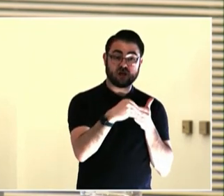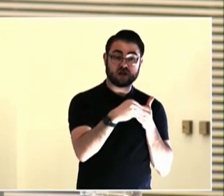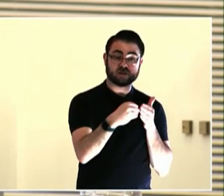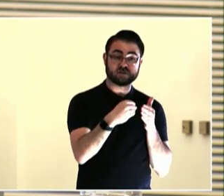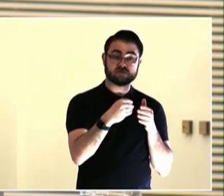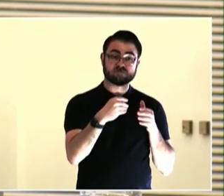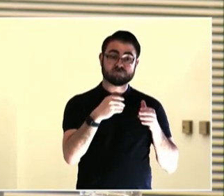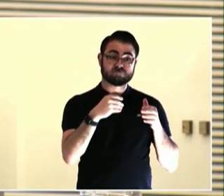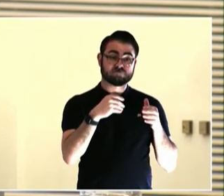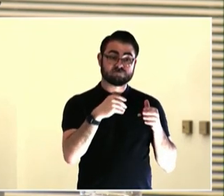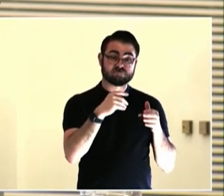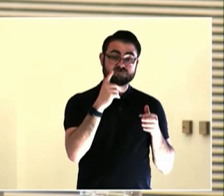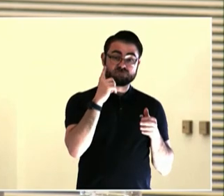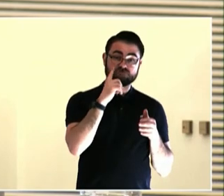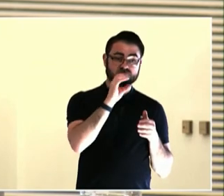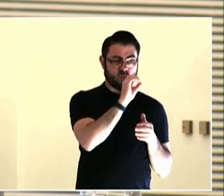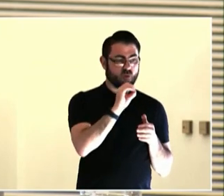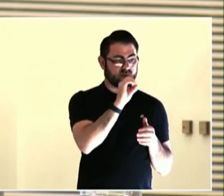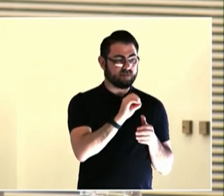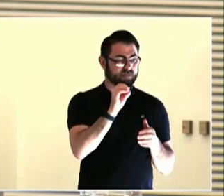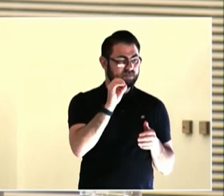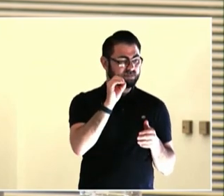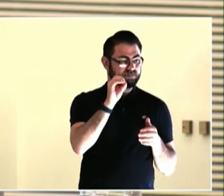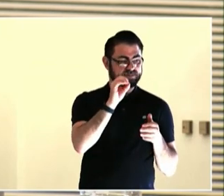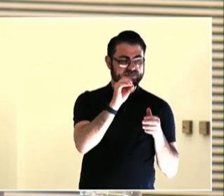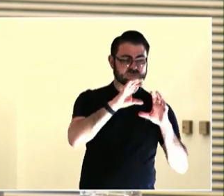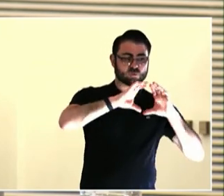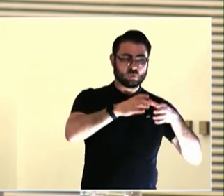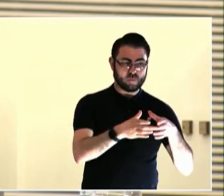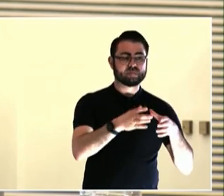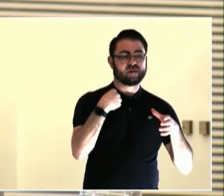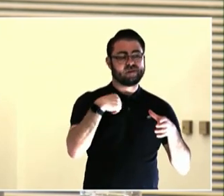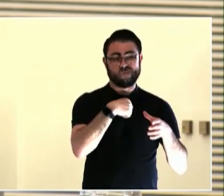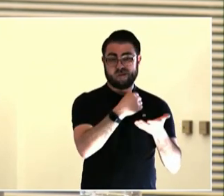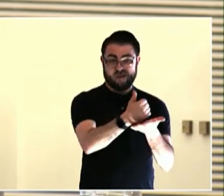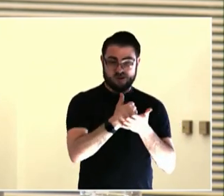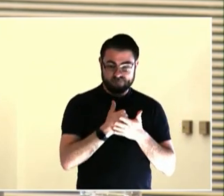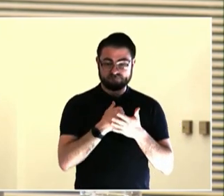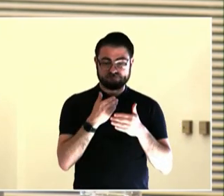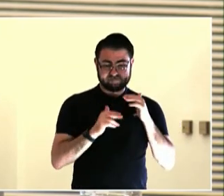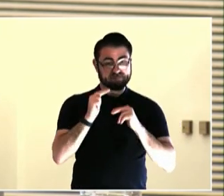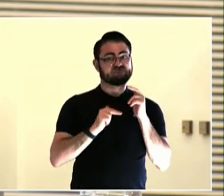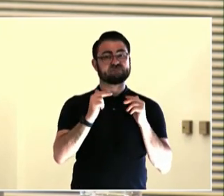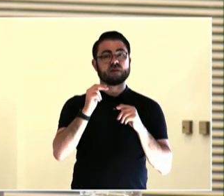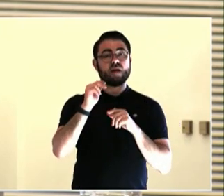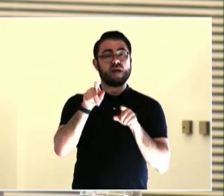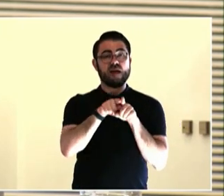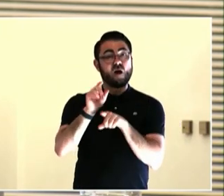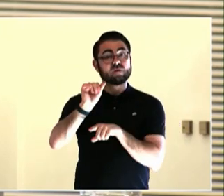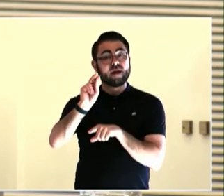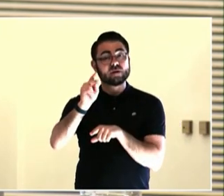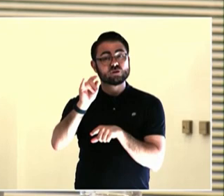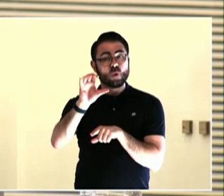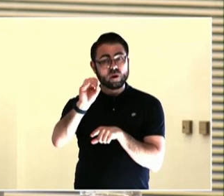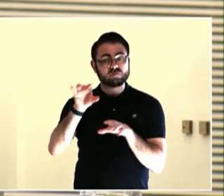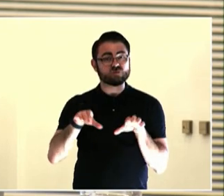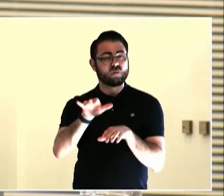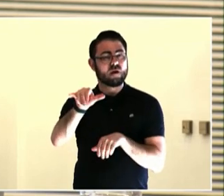folks want to fund the program, right, they want to fund the impact, but they don't want to fund the person who is leading that impact.